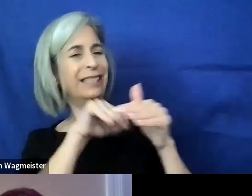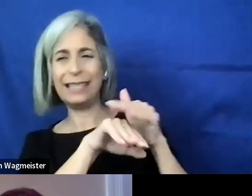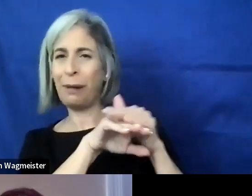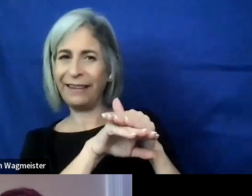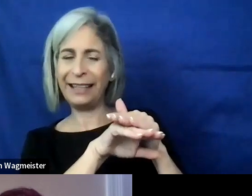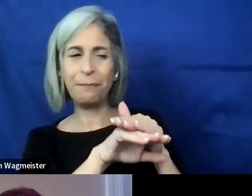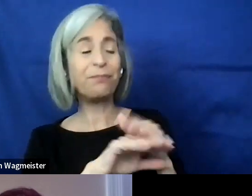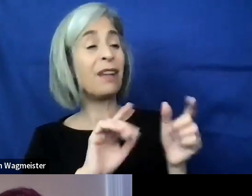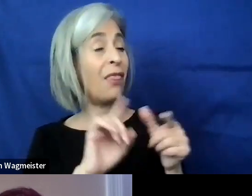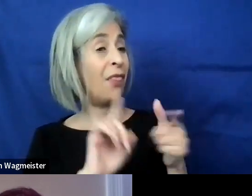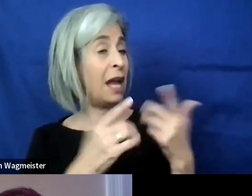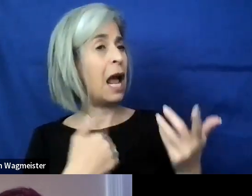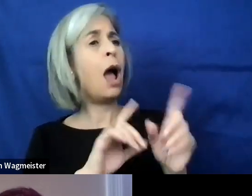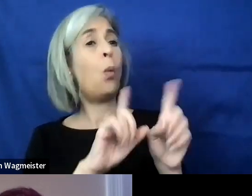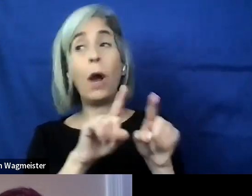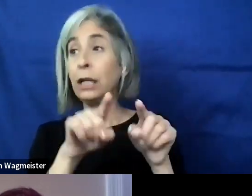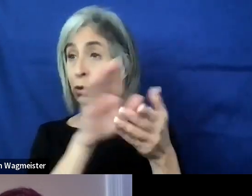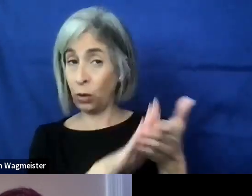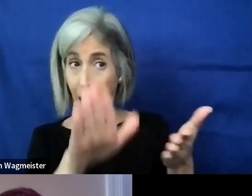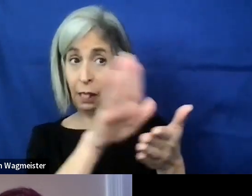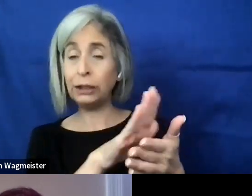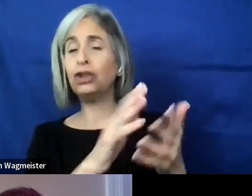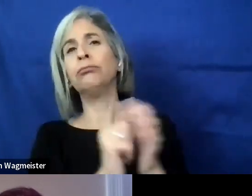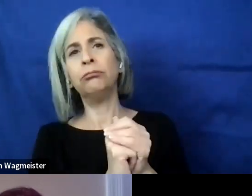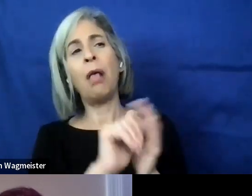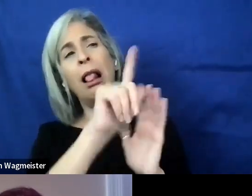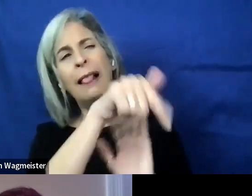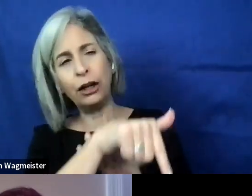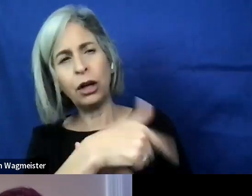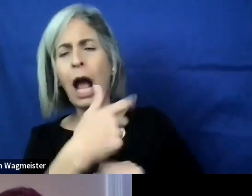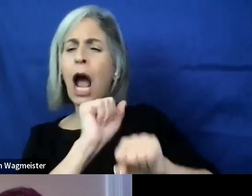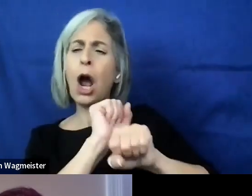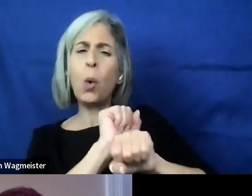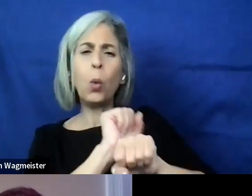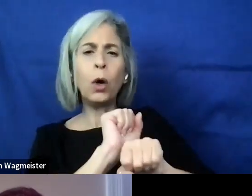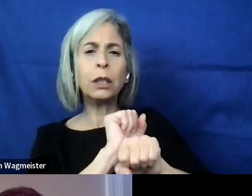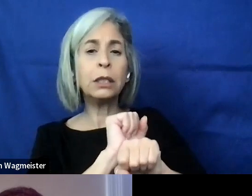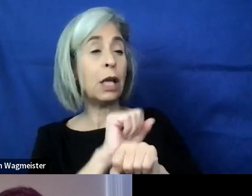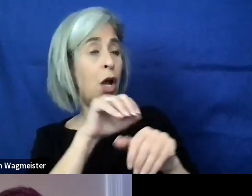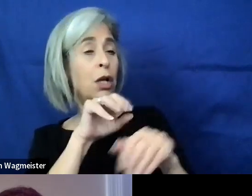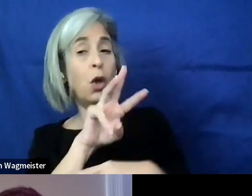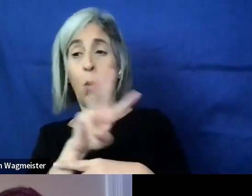And then when I went to college, I started working as a web accessibility tester for